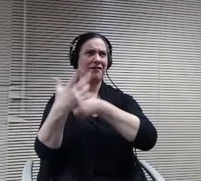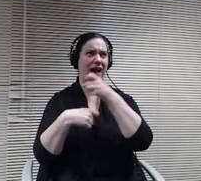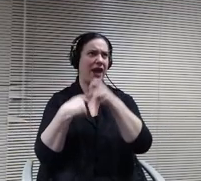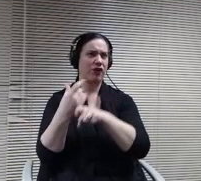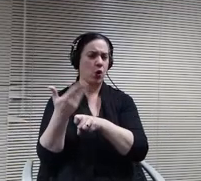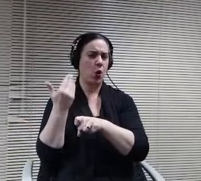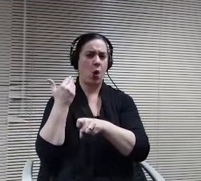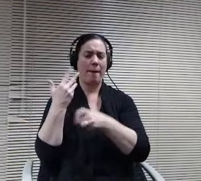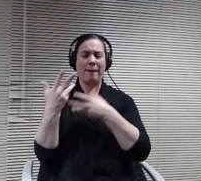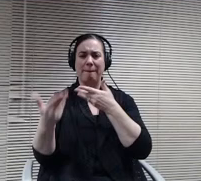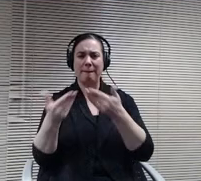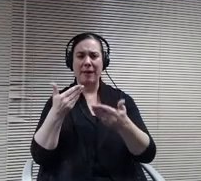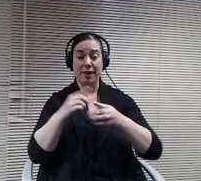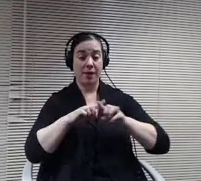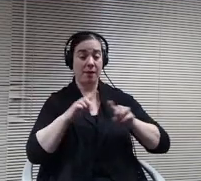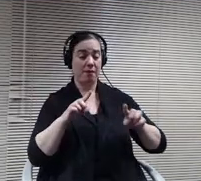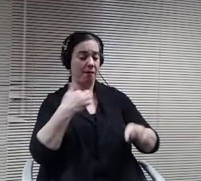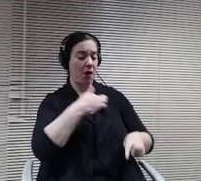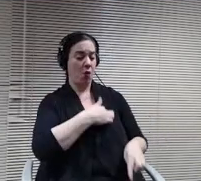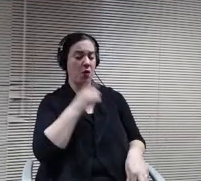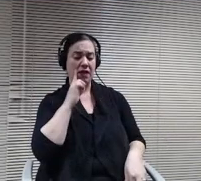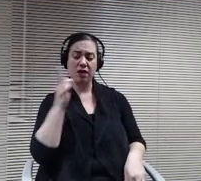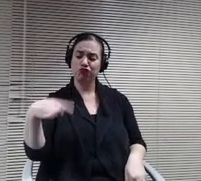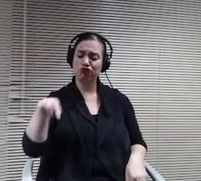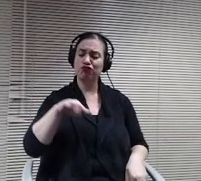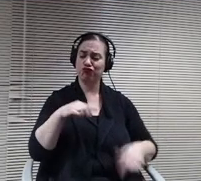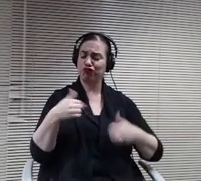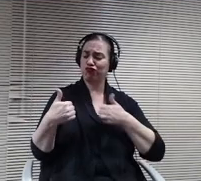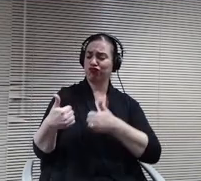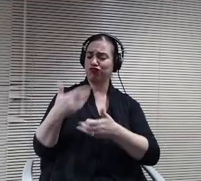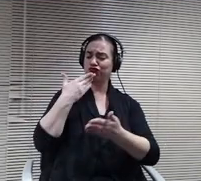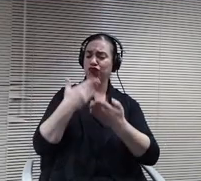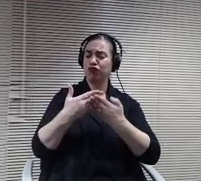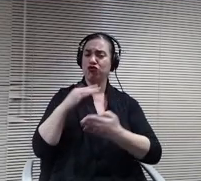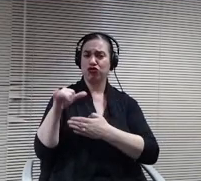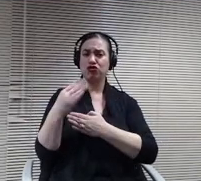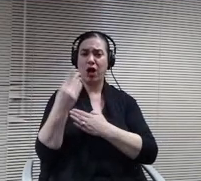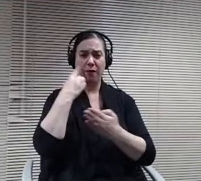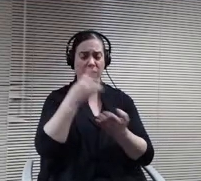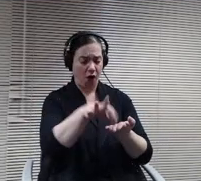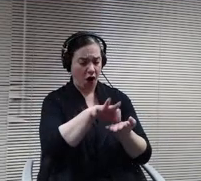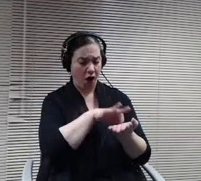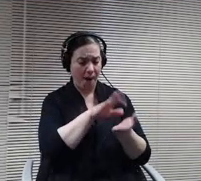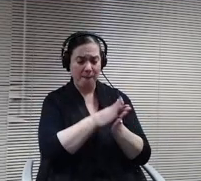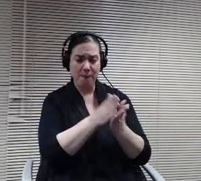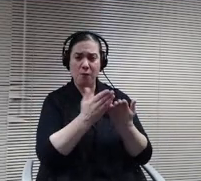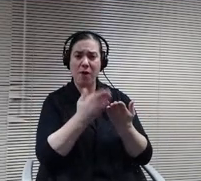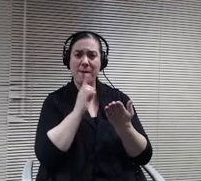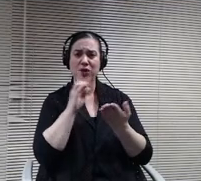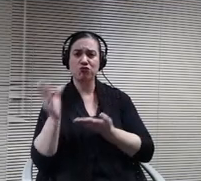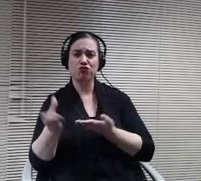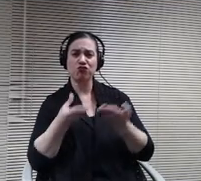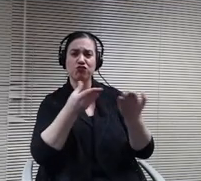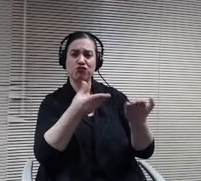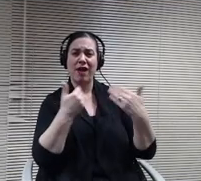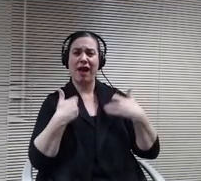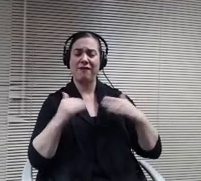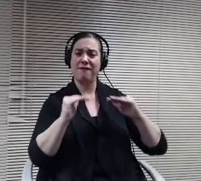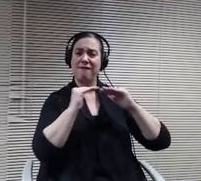the books and giving the board in the community a fair representation of the financial operations of the district.